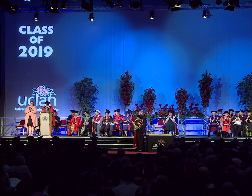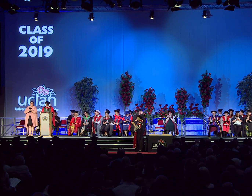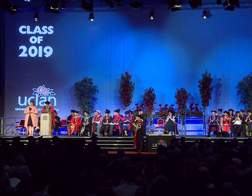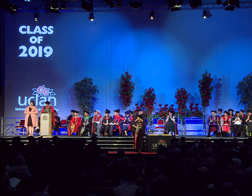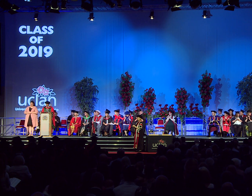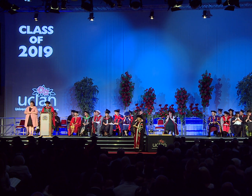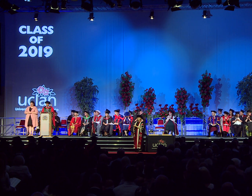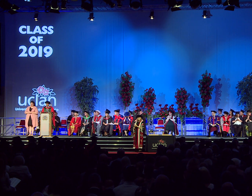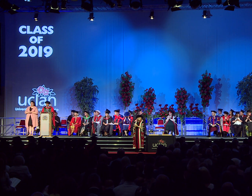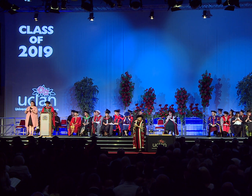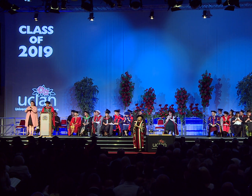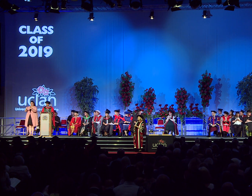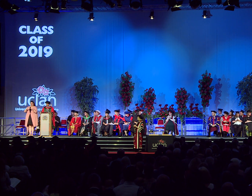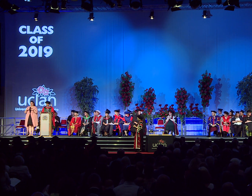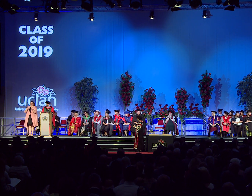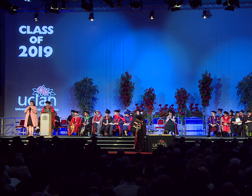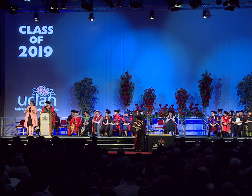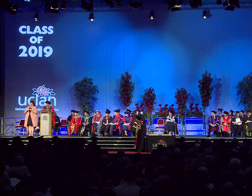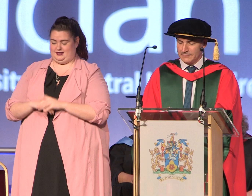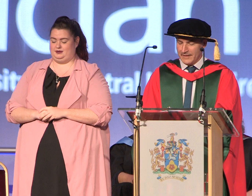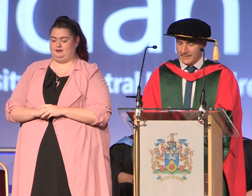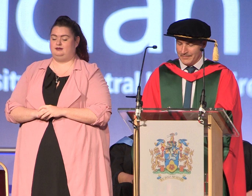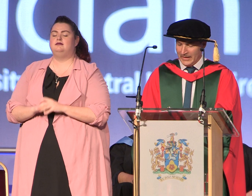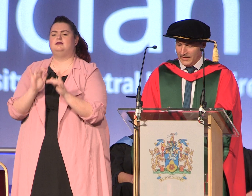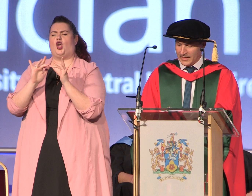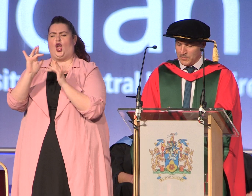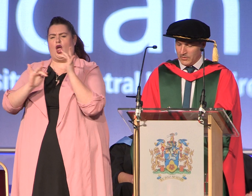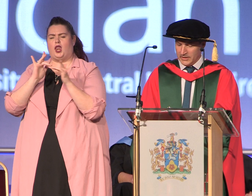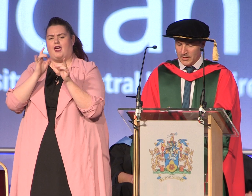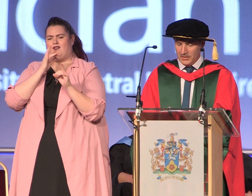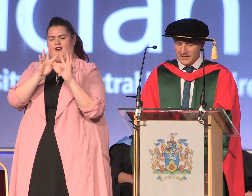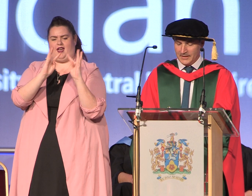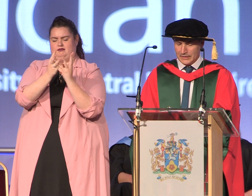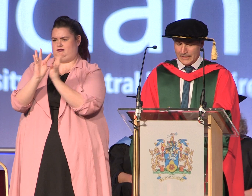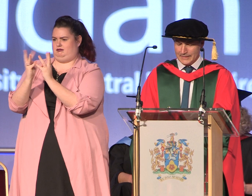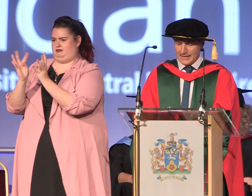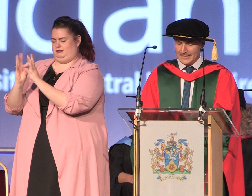for a thesis entitled Online Funding Exploring Community and Identity